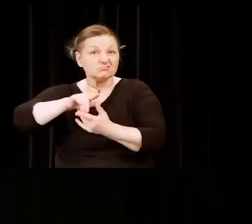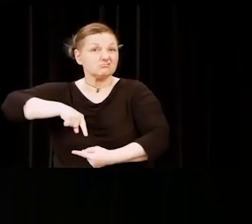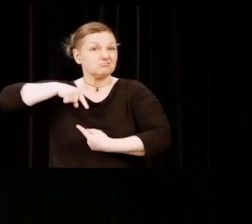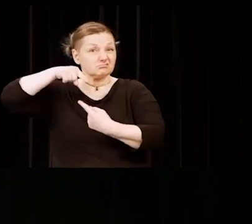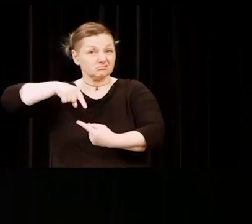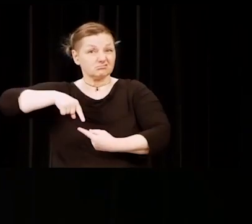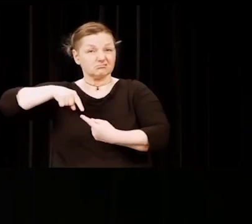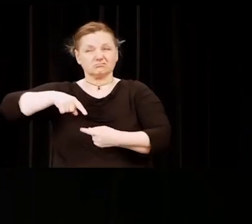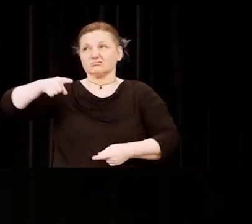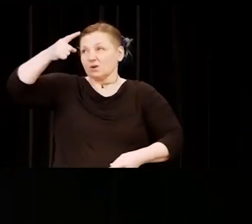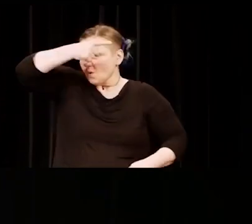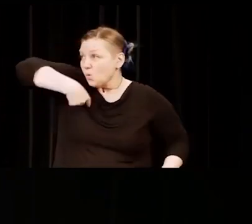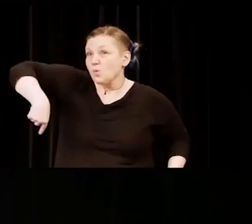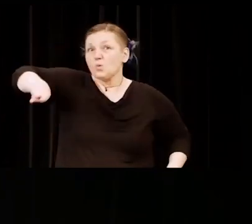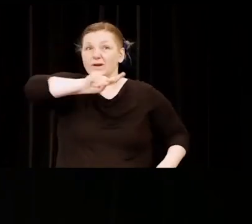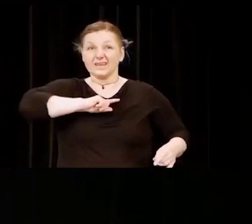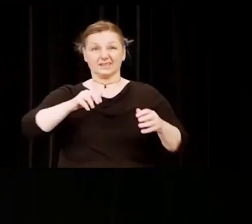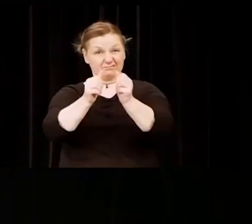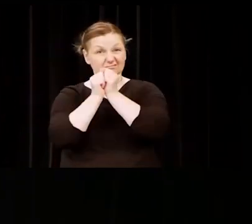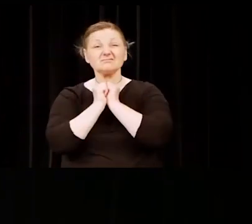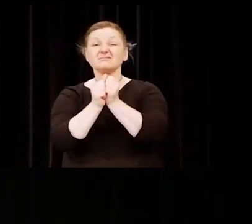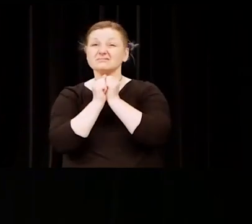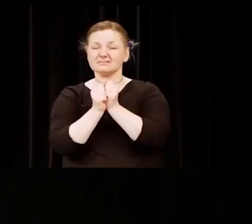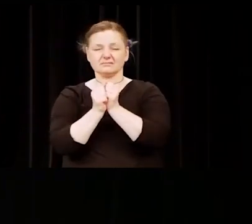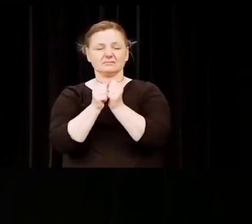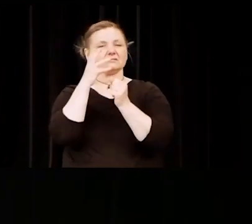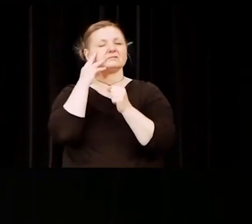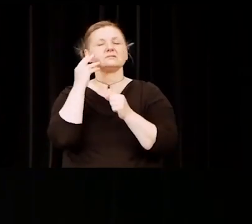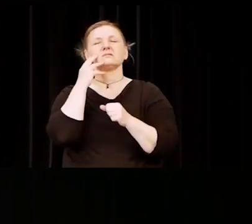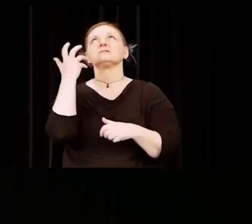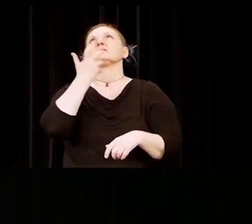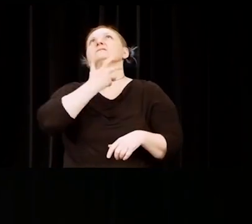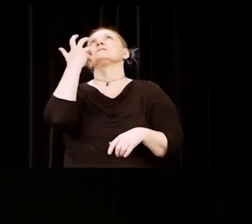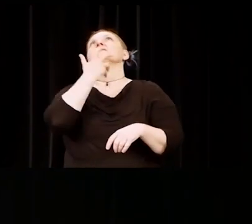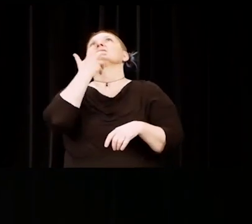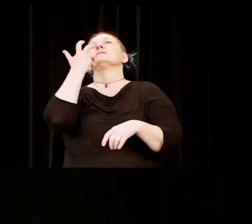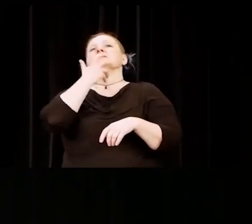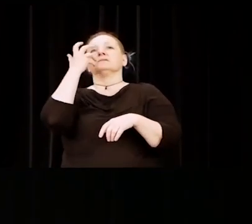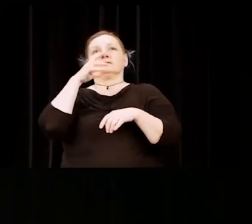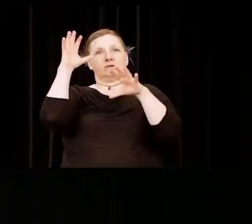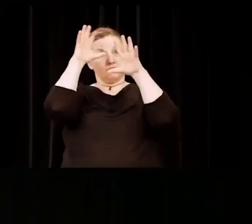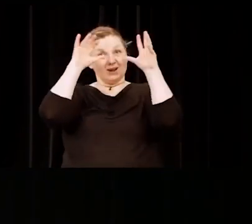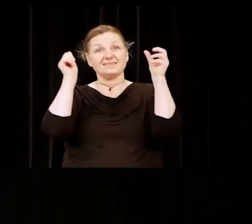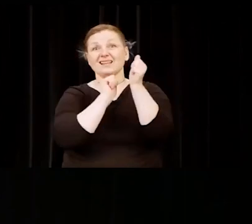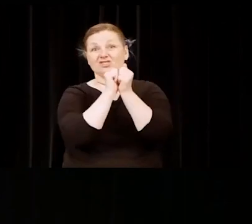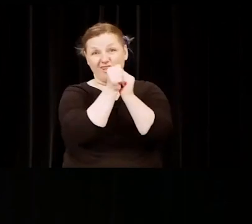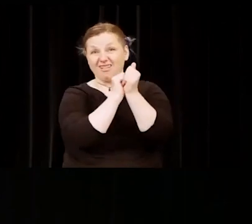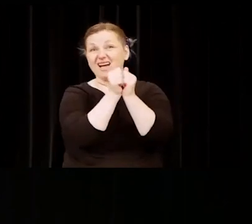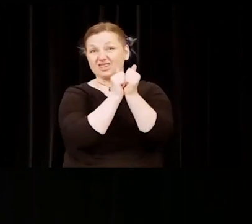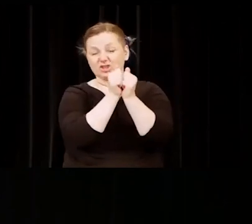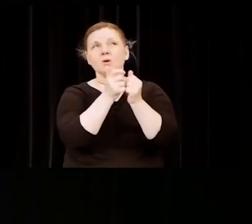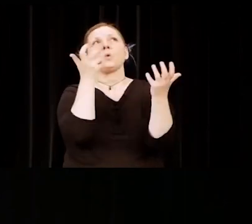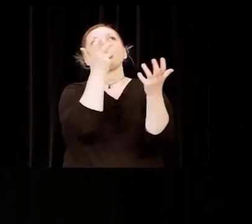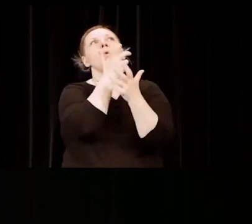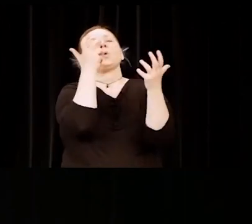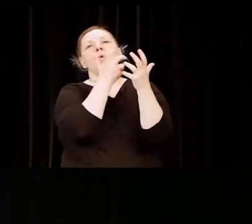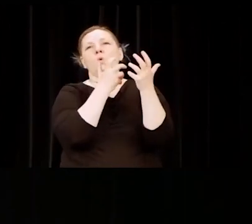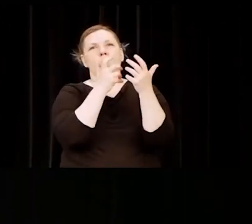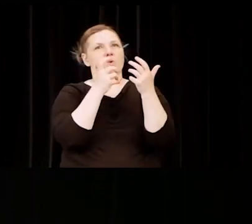We collectively experienced a challenging presidential election, unprecedented natural disasters,